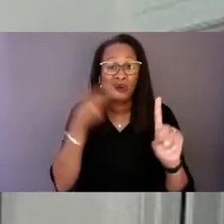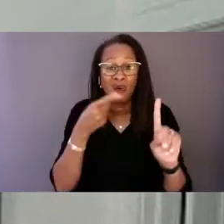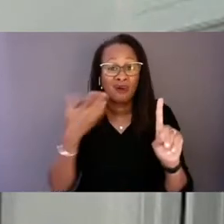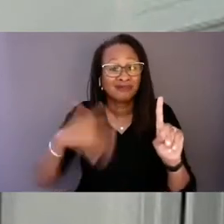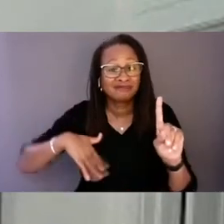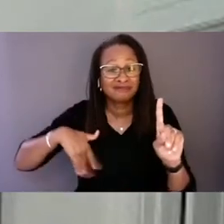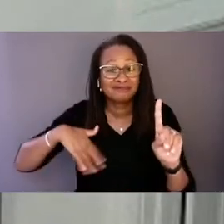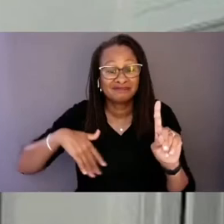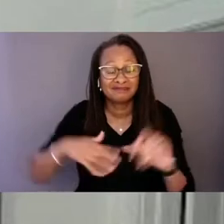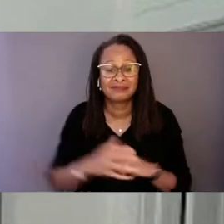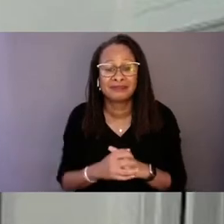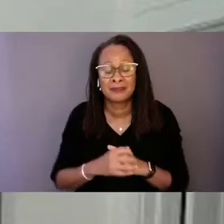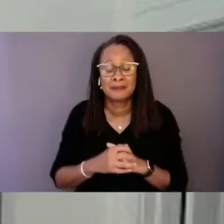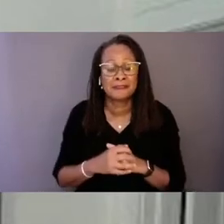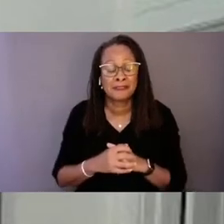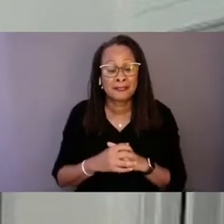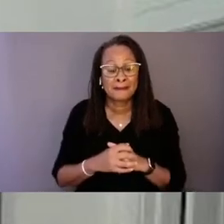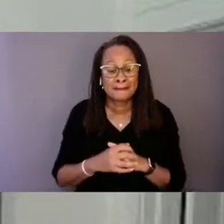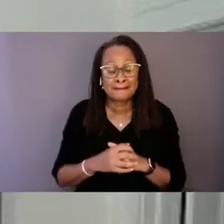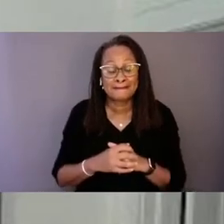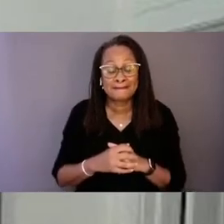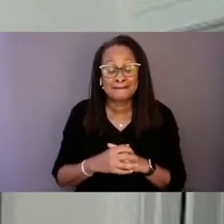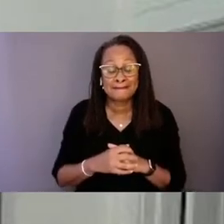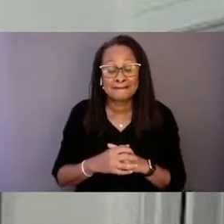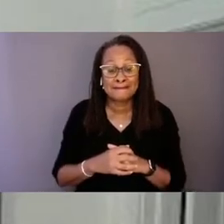and part of that is free.